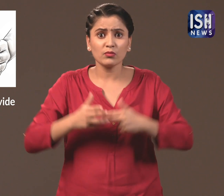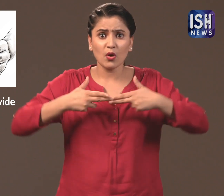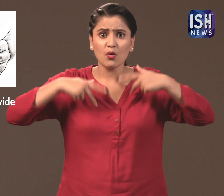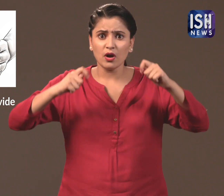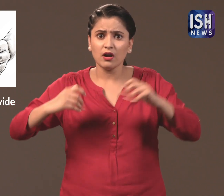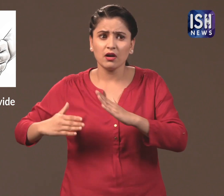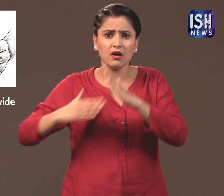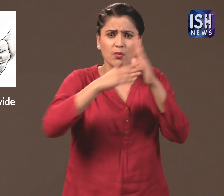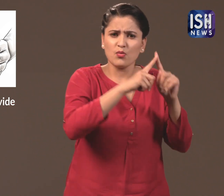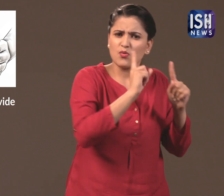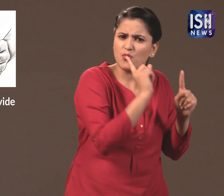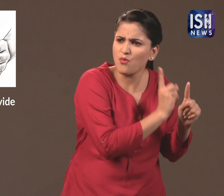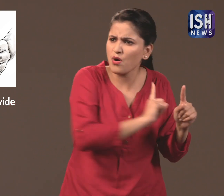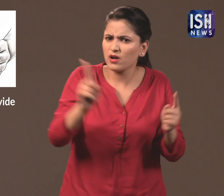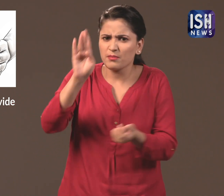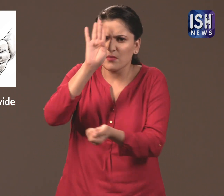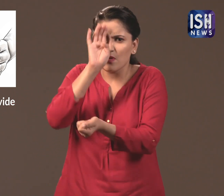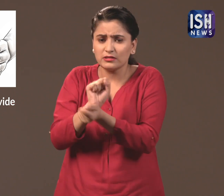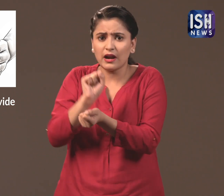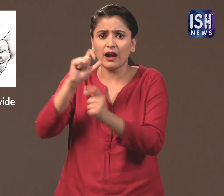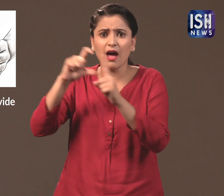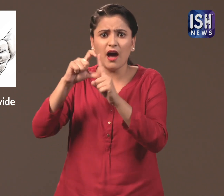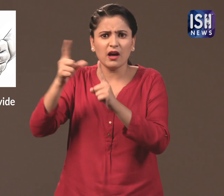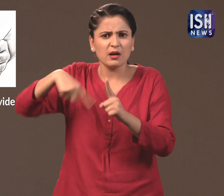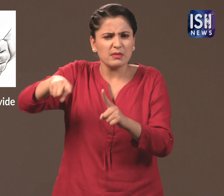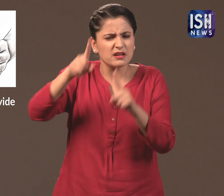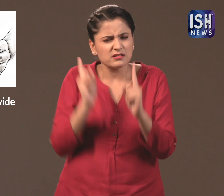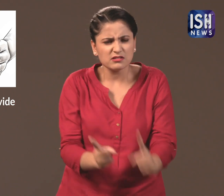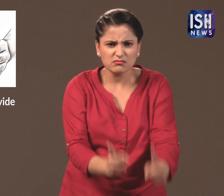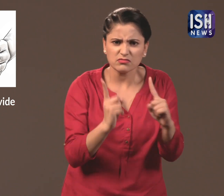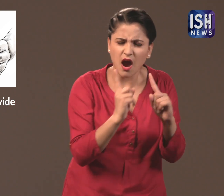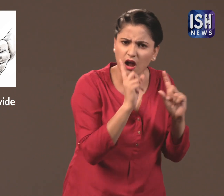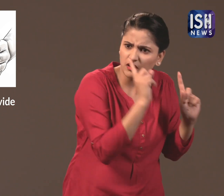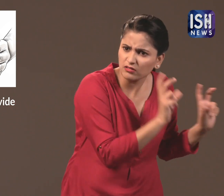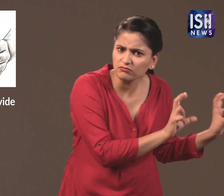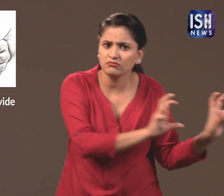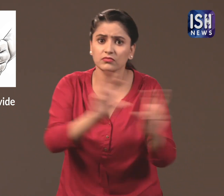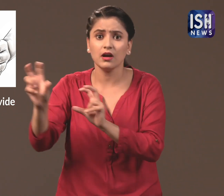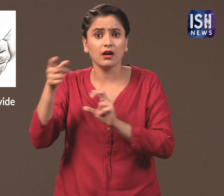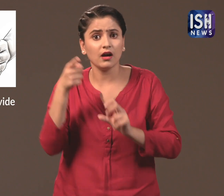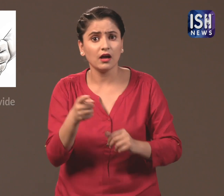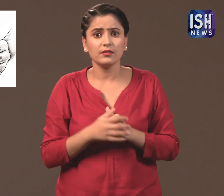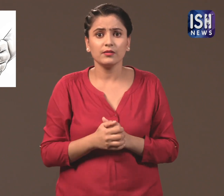The SC has asked the Delhi Police to be on High Alert.